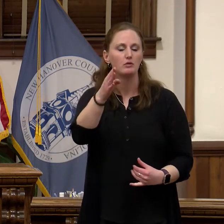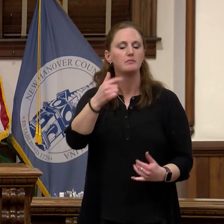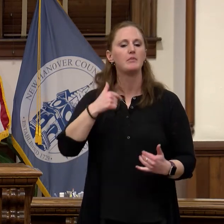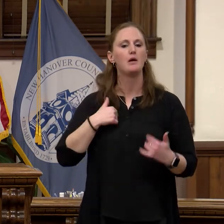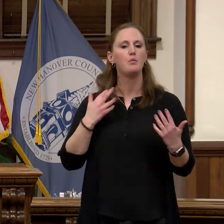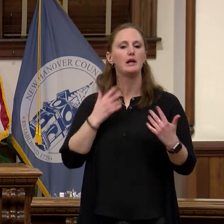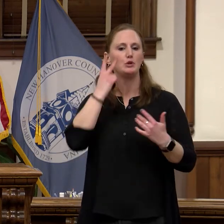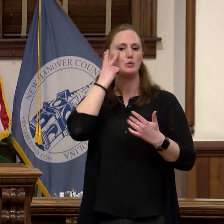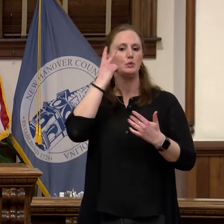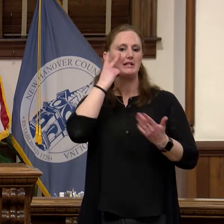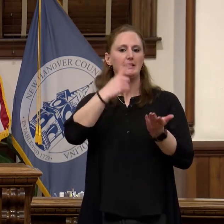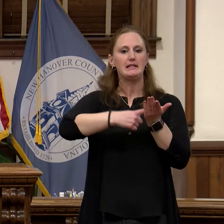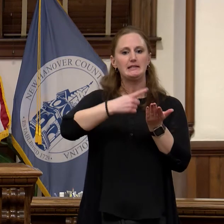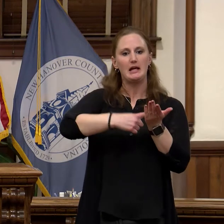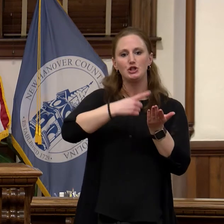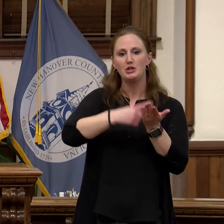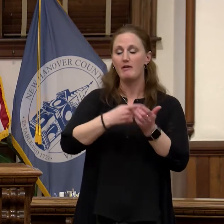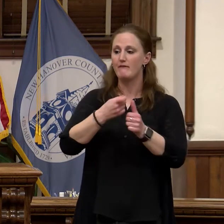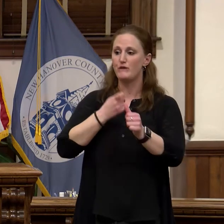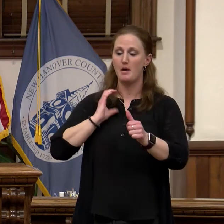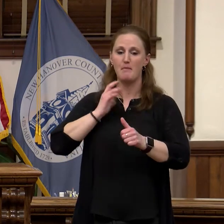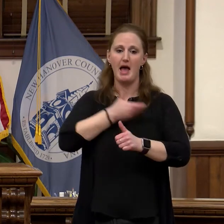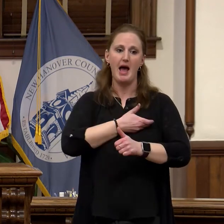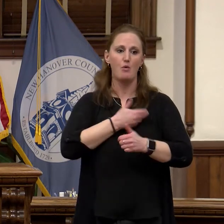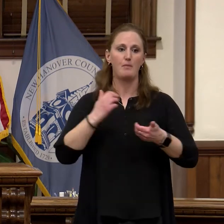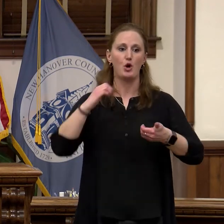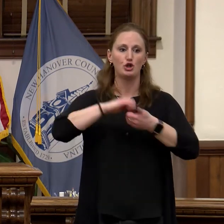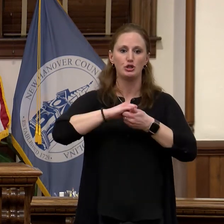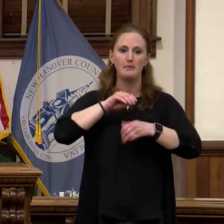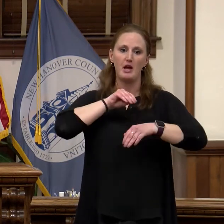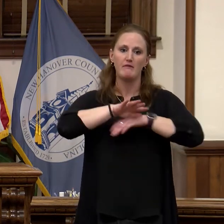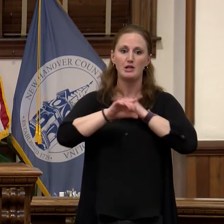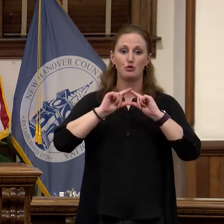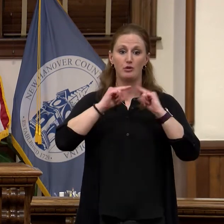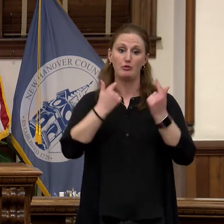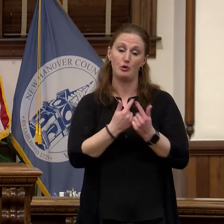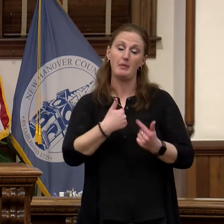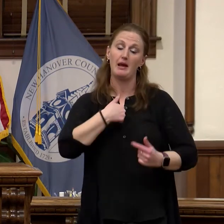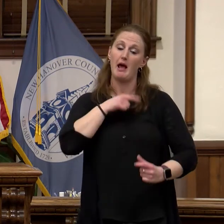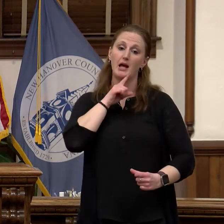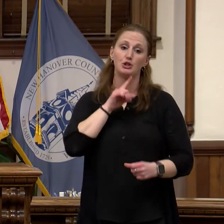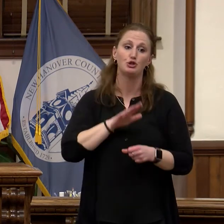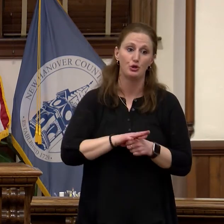partnership advisory group in the months to come and I can assure you, we will do